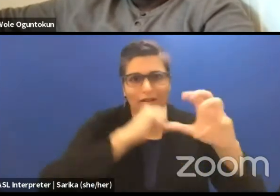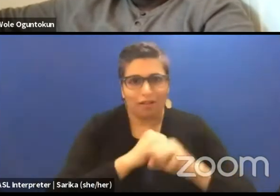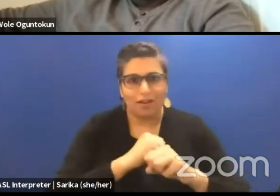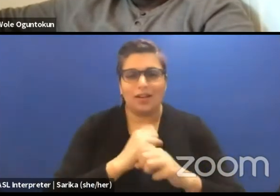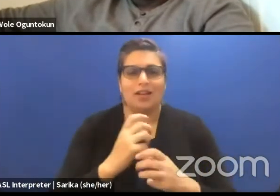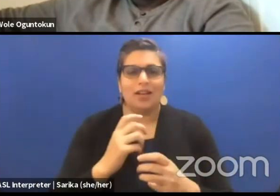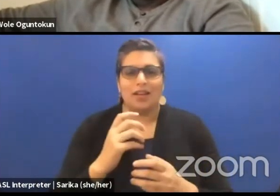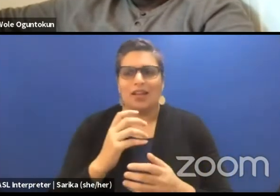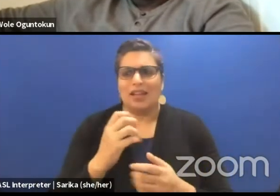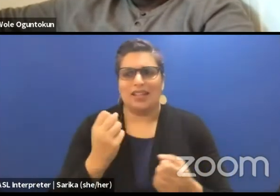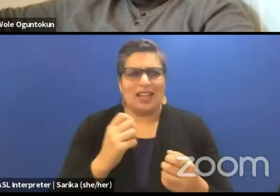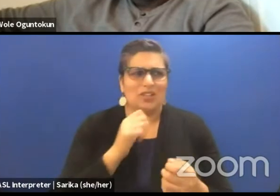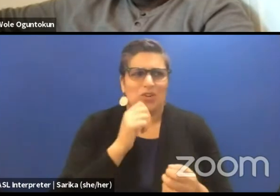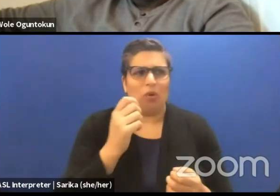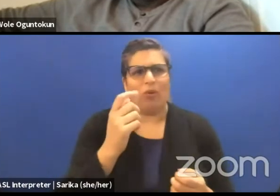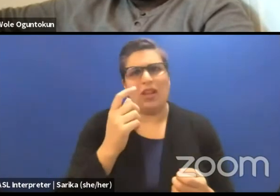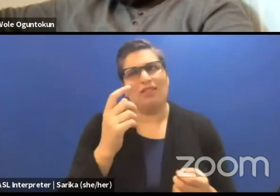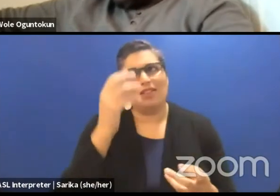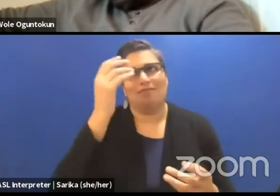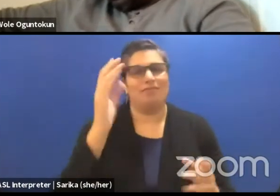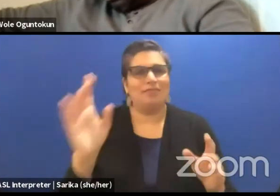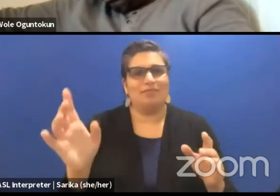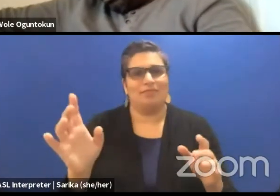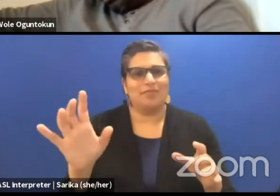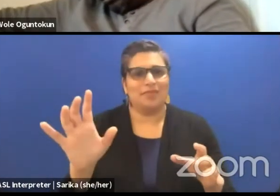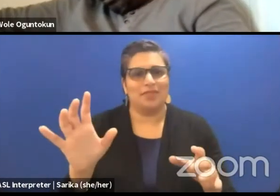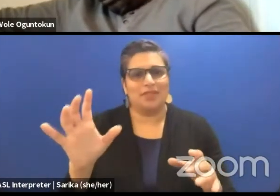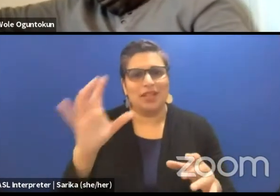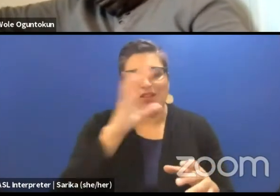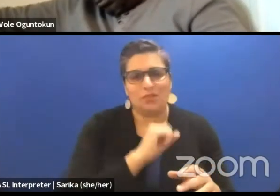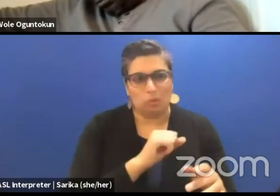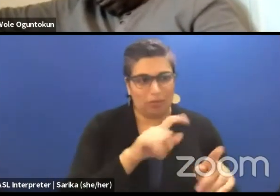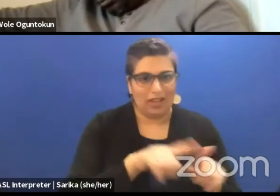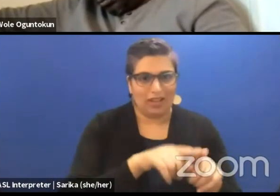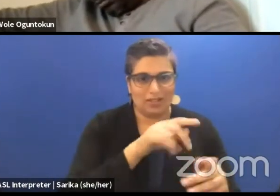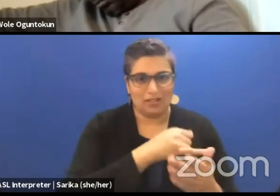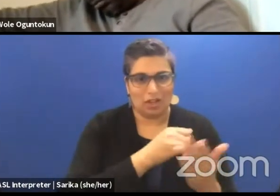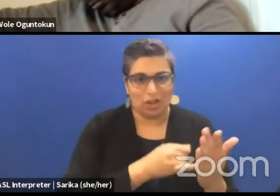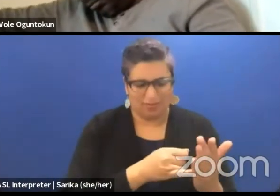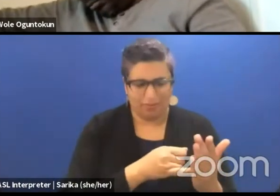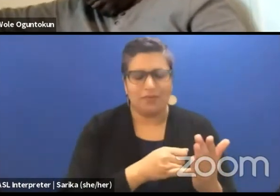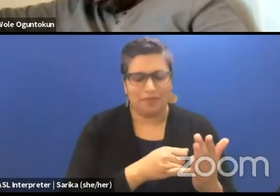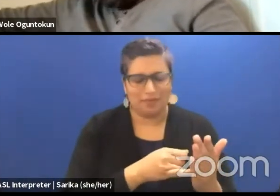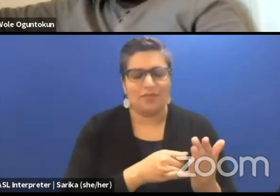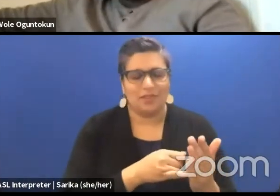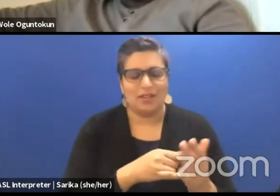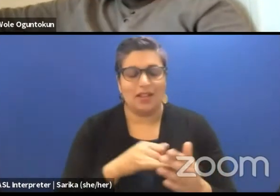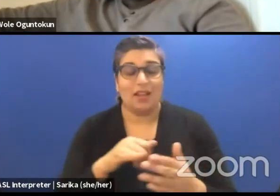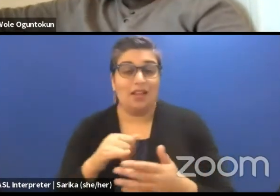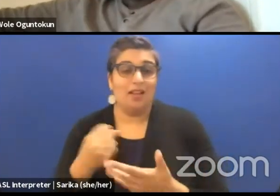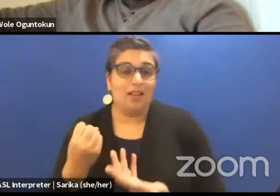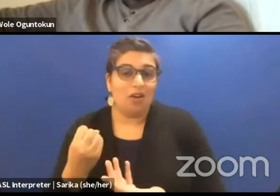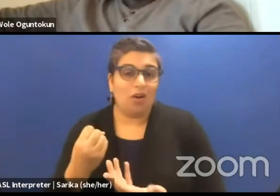to be art. Like when you think of a practice like zar, which is a form of dance and theater but it's also, it deals with exorcism